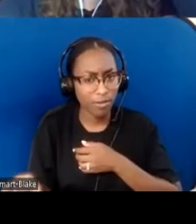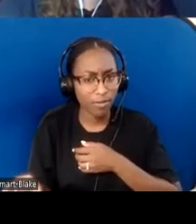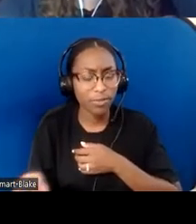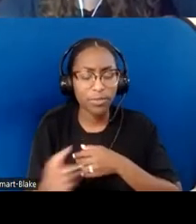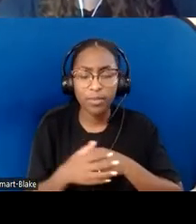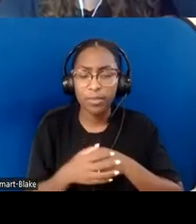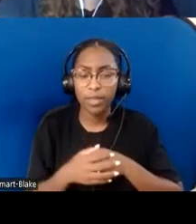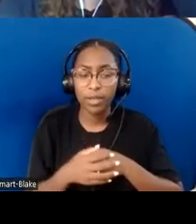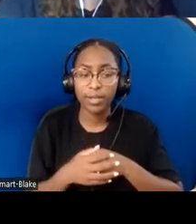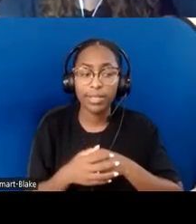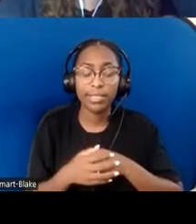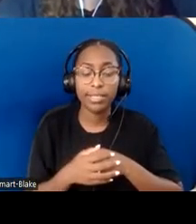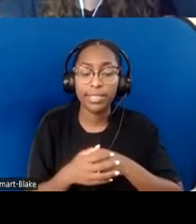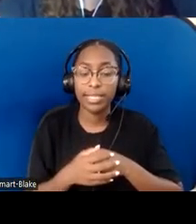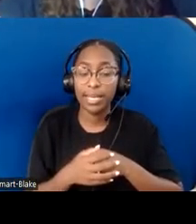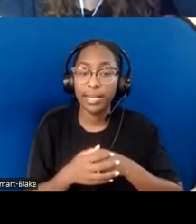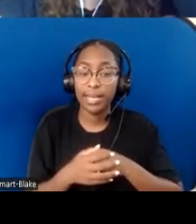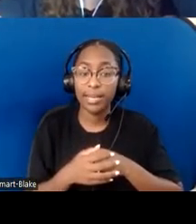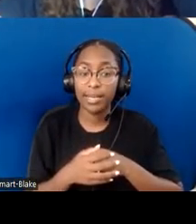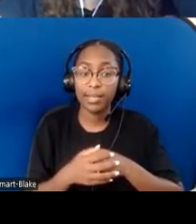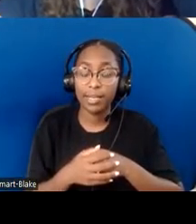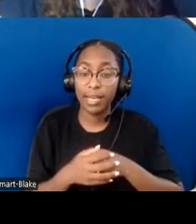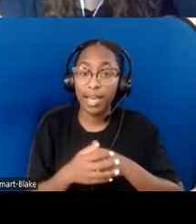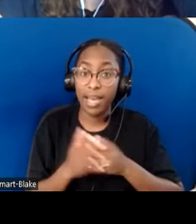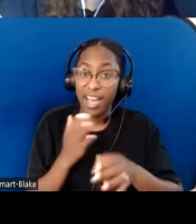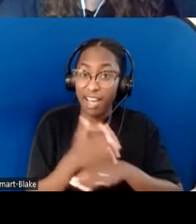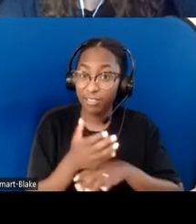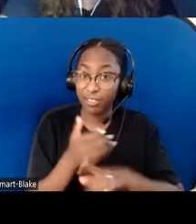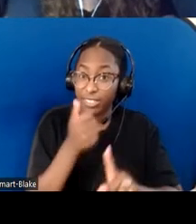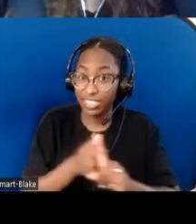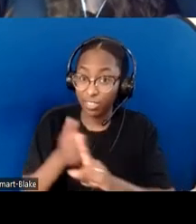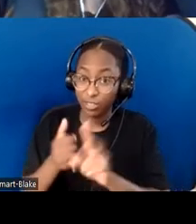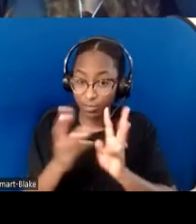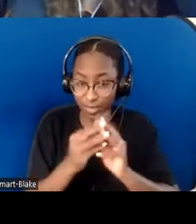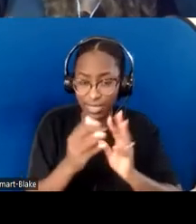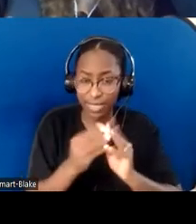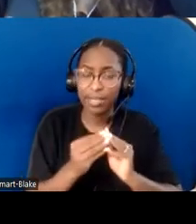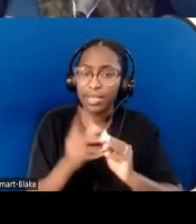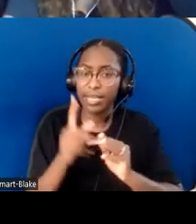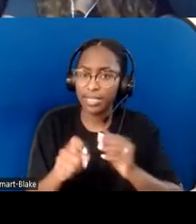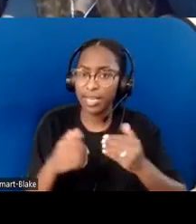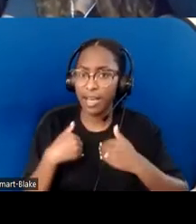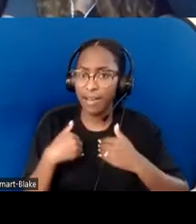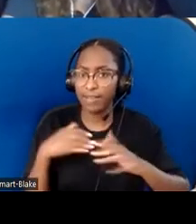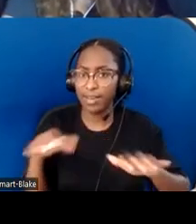what concrete action steps you're gonna take and who's going to take responsibility for them, because otherwise,